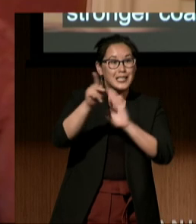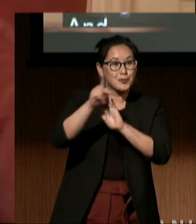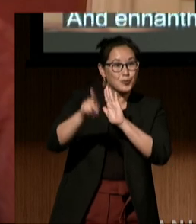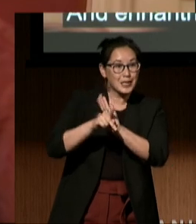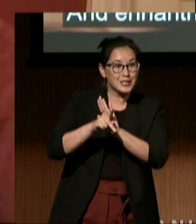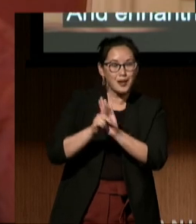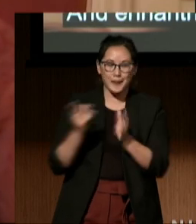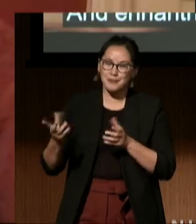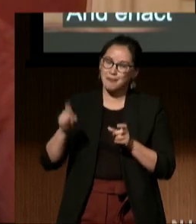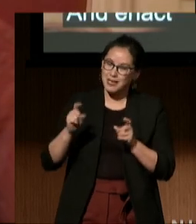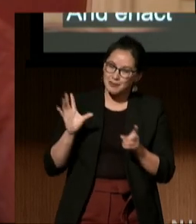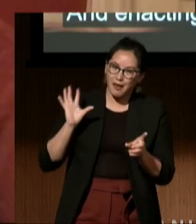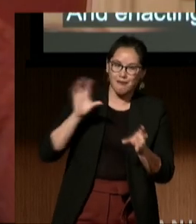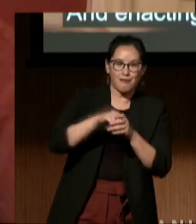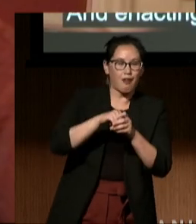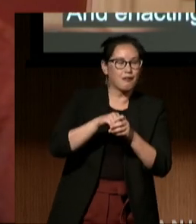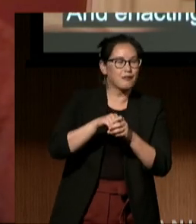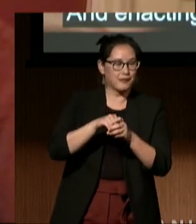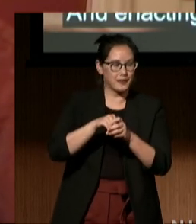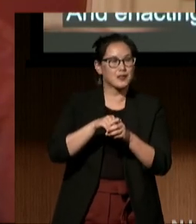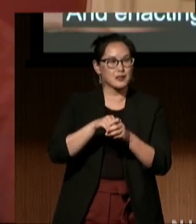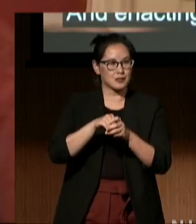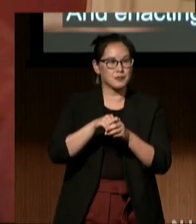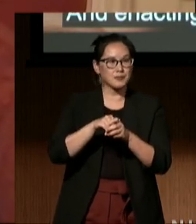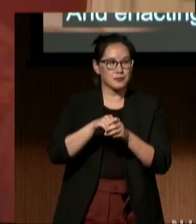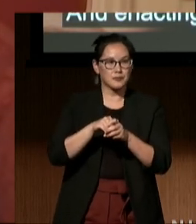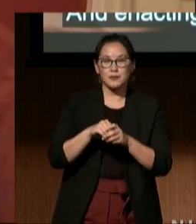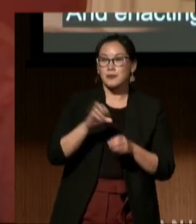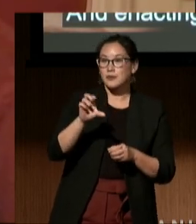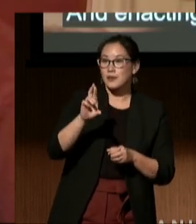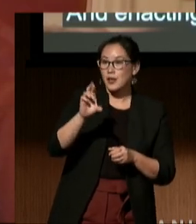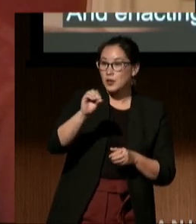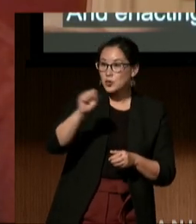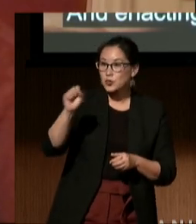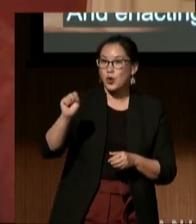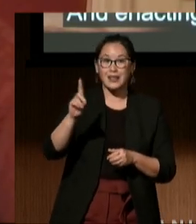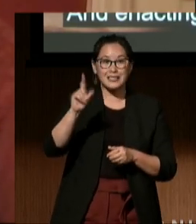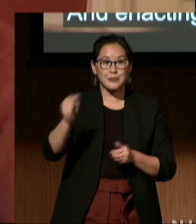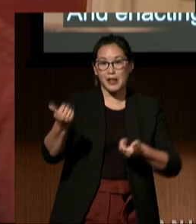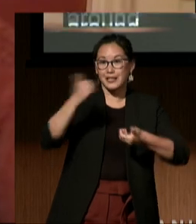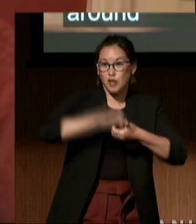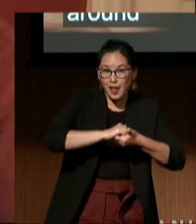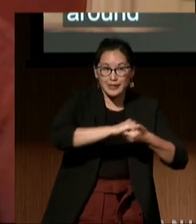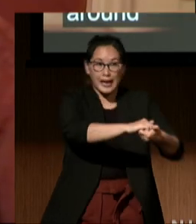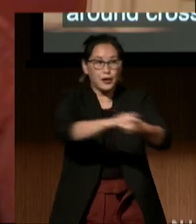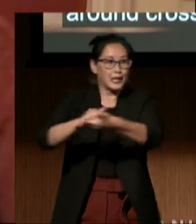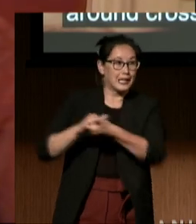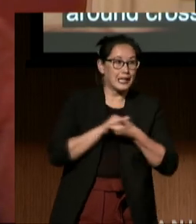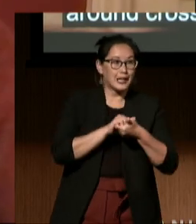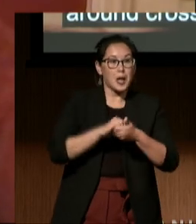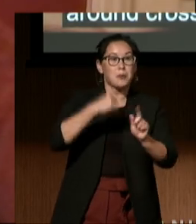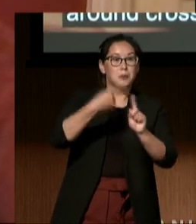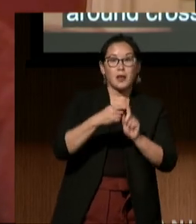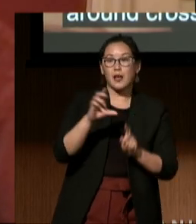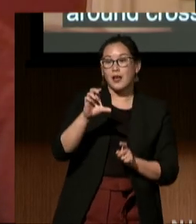particularly around cross-visibility, solidarity, and cross-community solidarity.